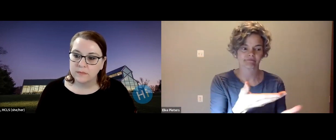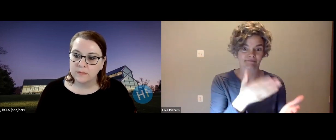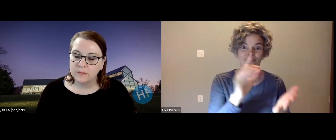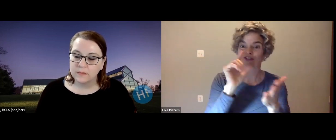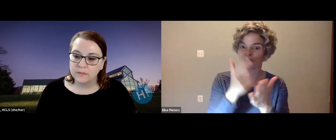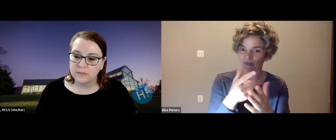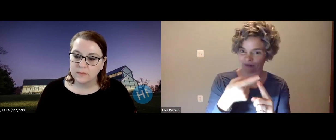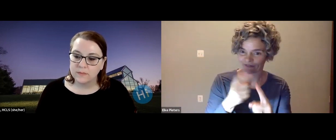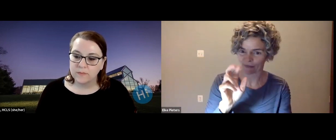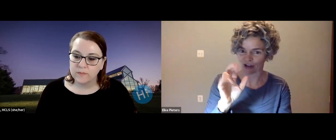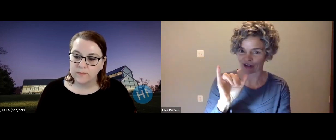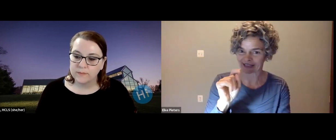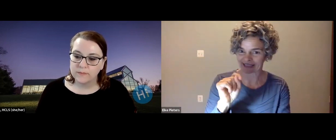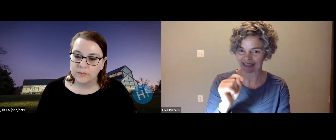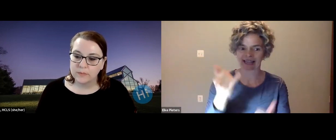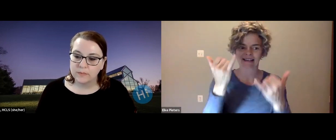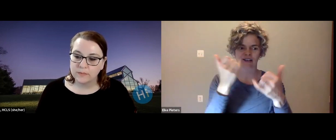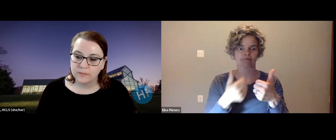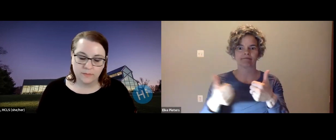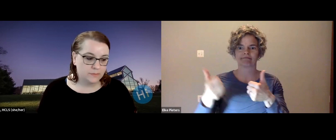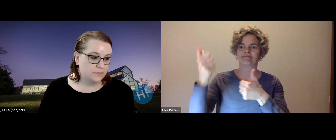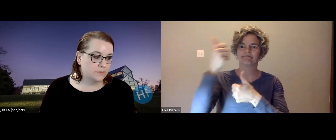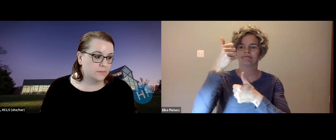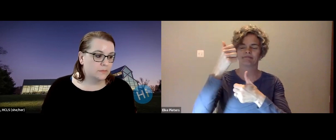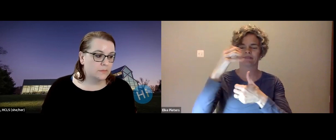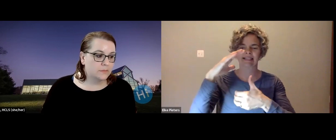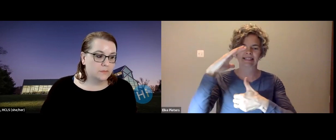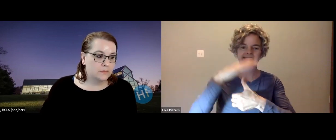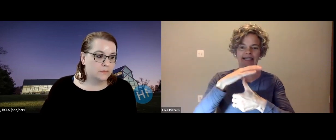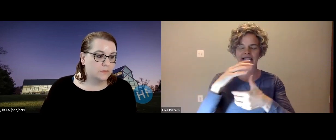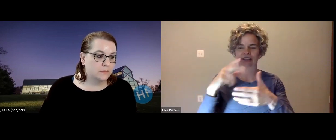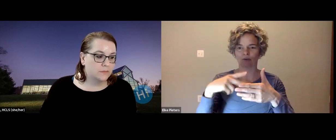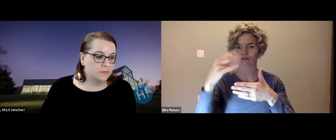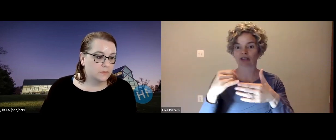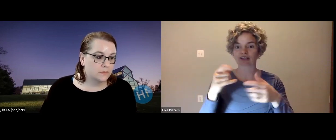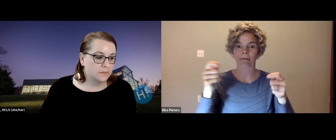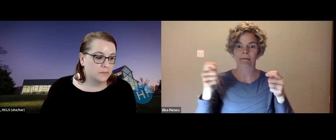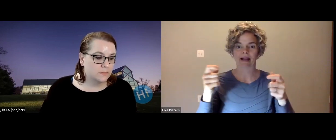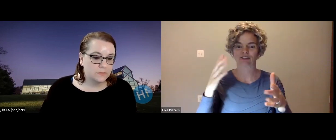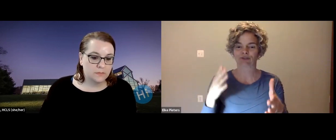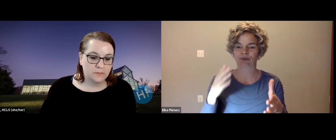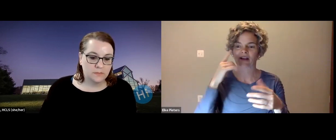two libraries and HCD I am honored to introduce ng officer